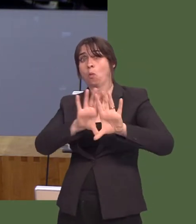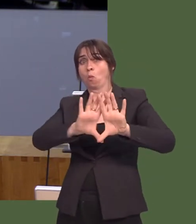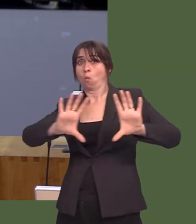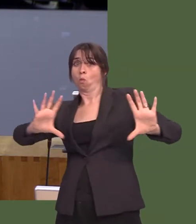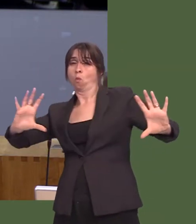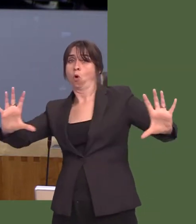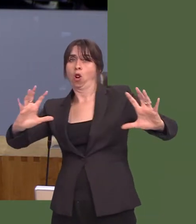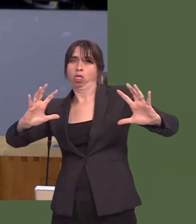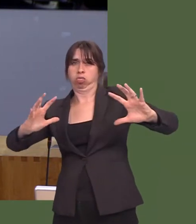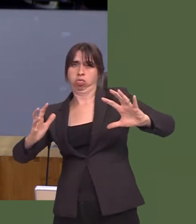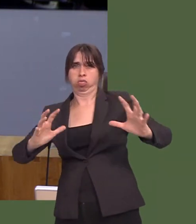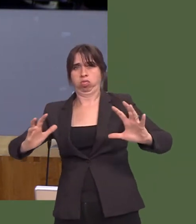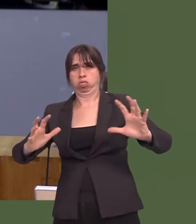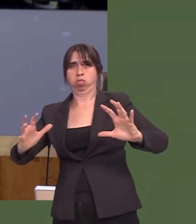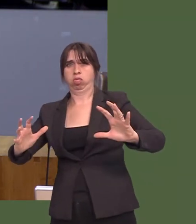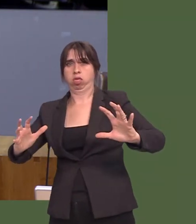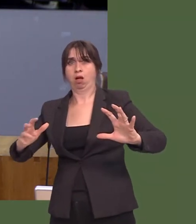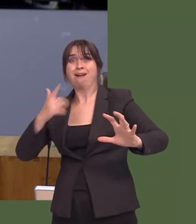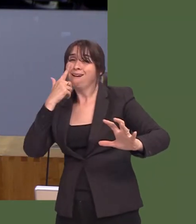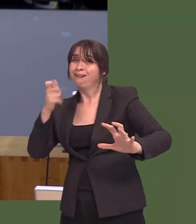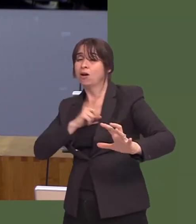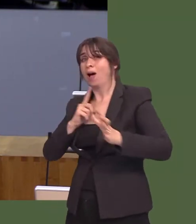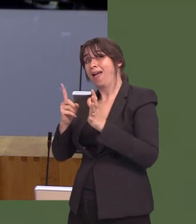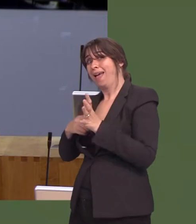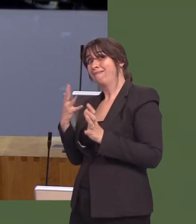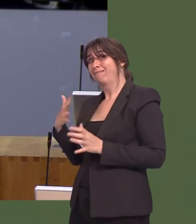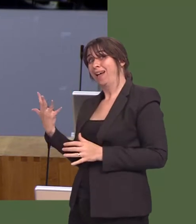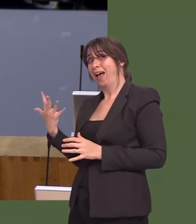protects, of course, the A55 trunk road and the north Wales railway line.